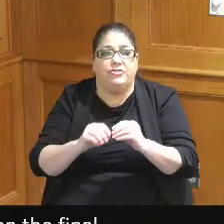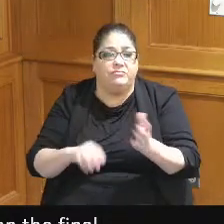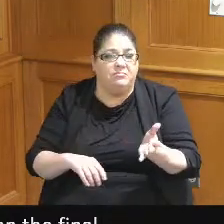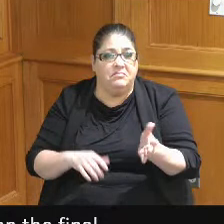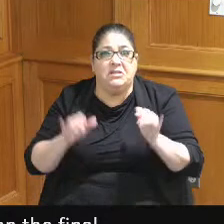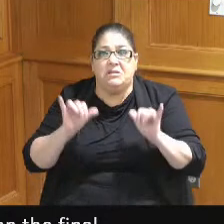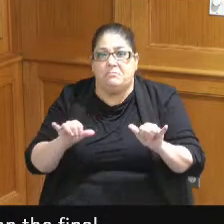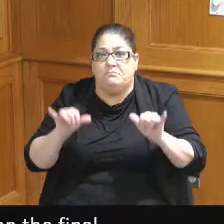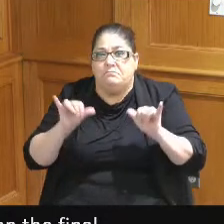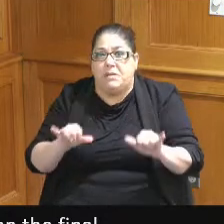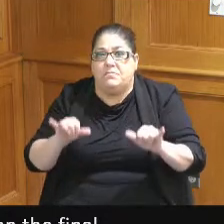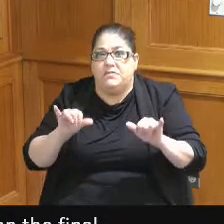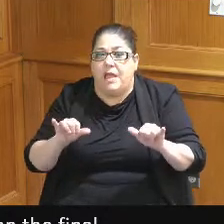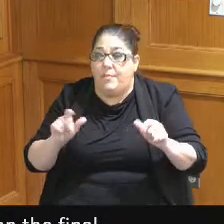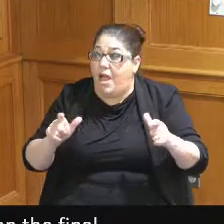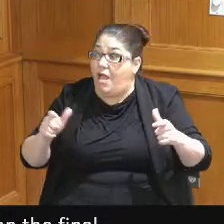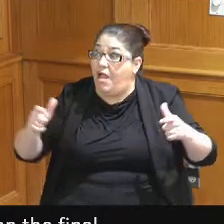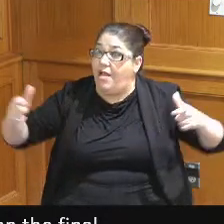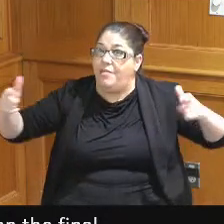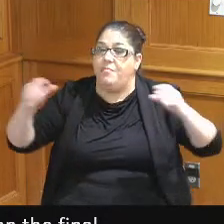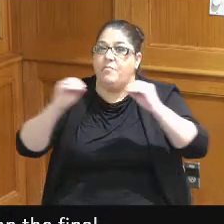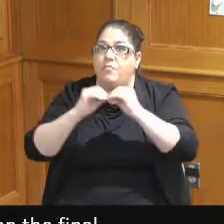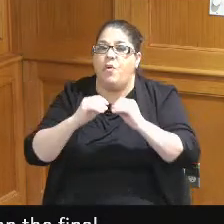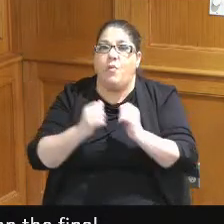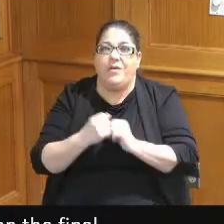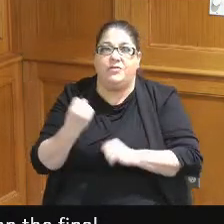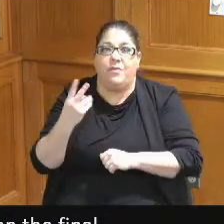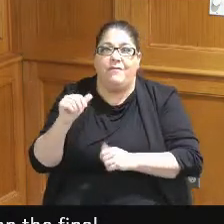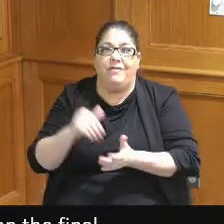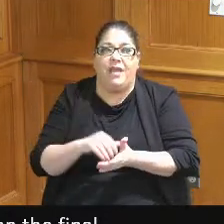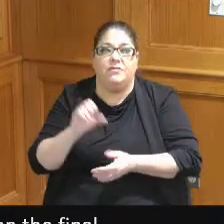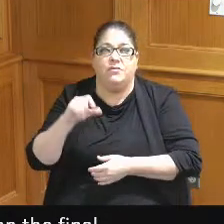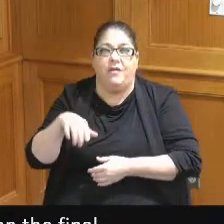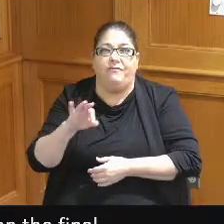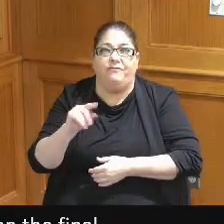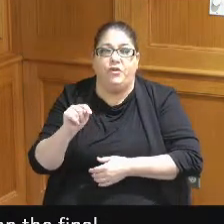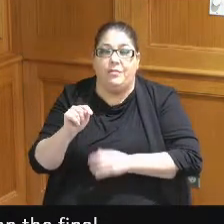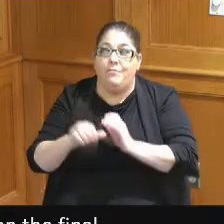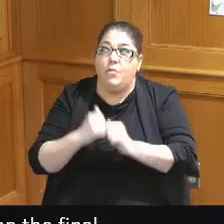will not get increased conventions with only 12,000 square feet when I'm a convention I'm